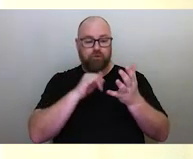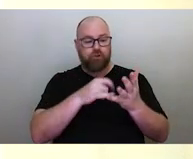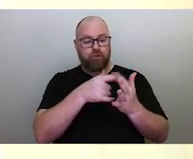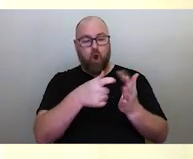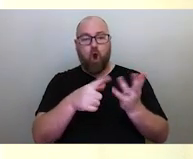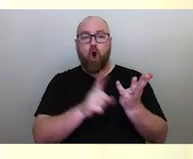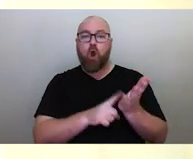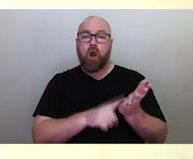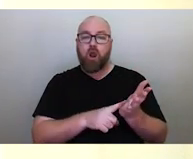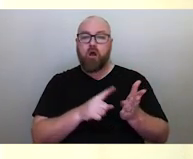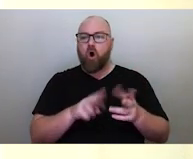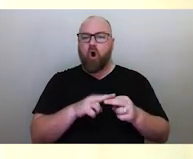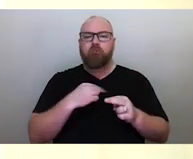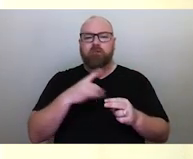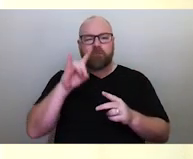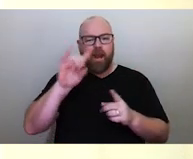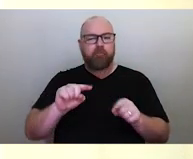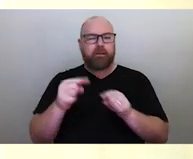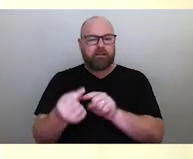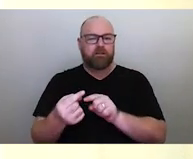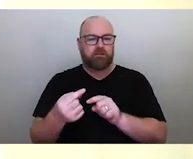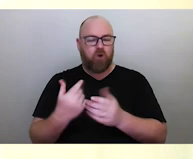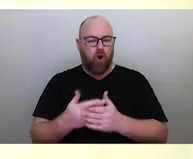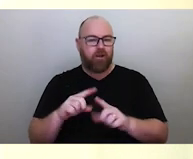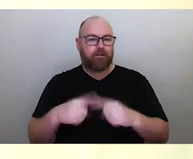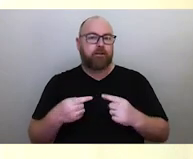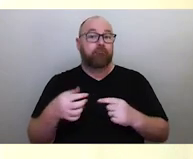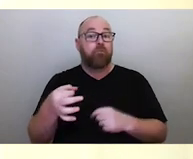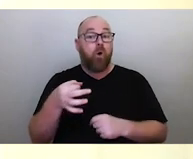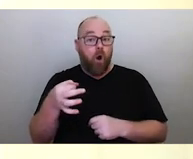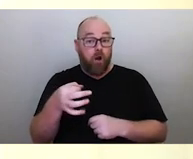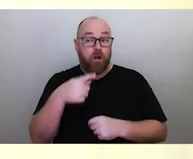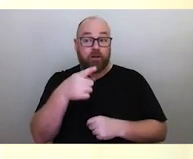Now, this whole ceremony would take place at a very specific point in time